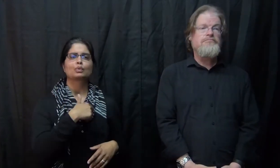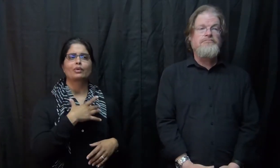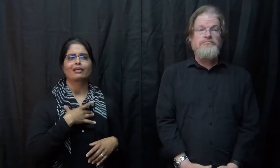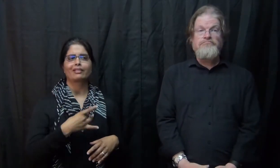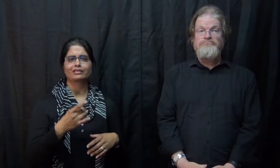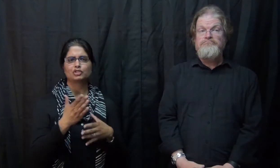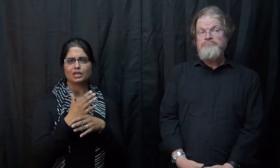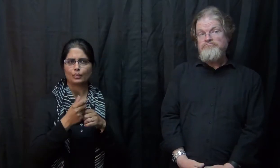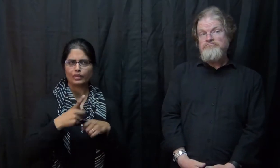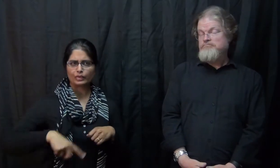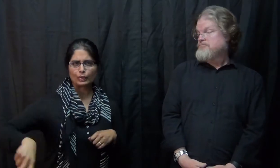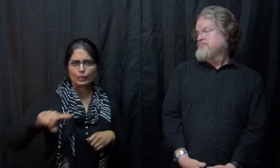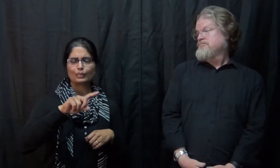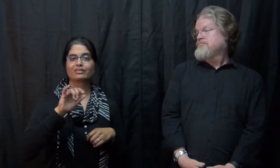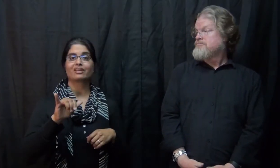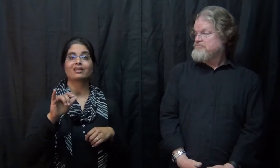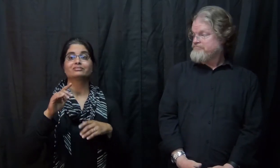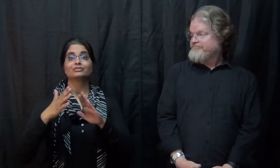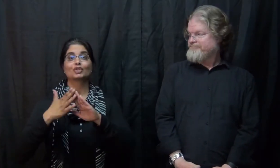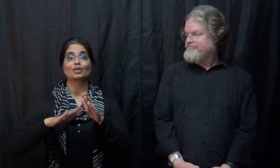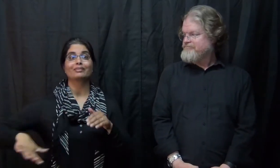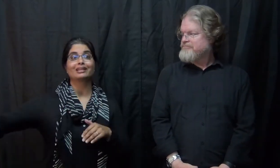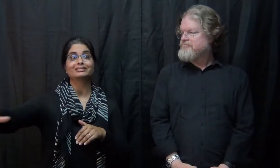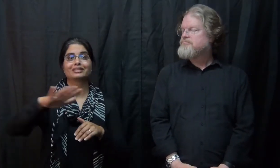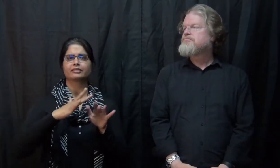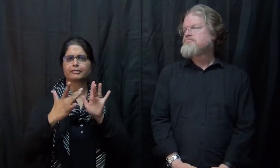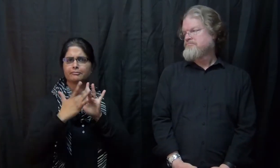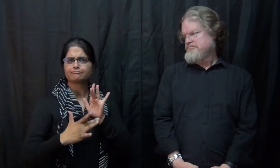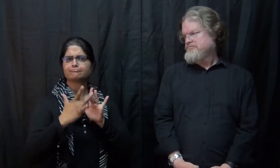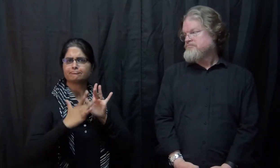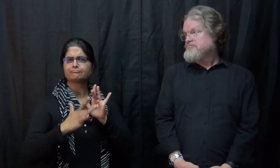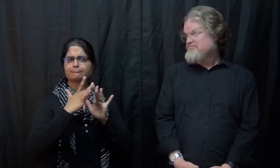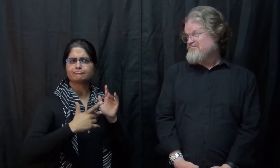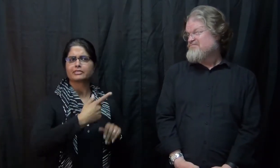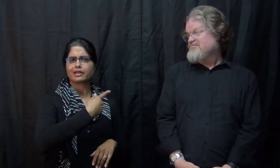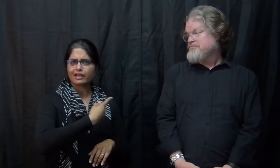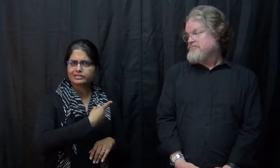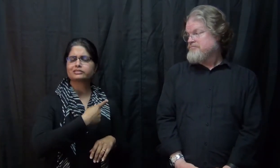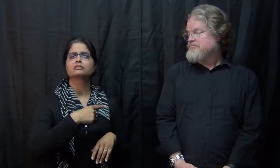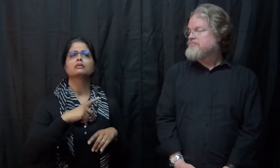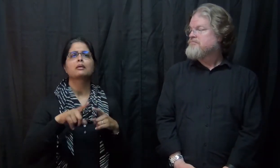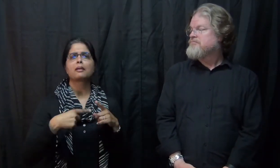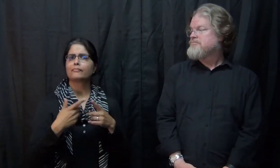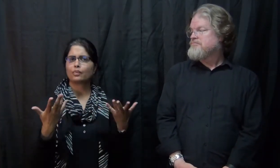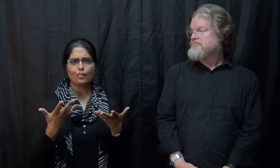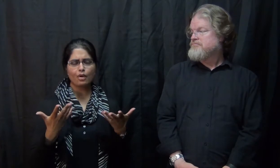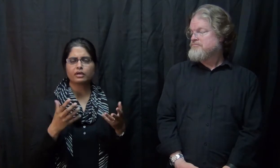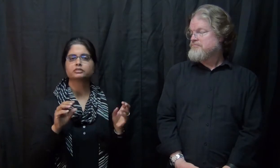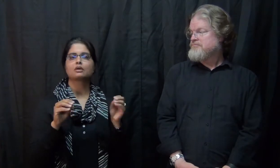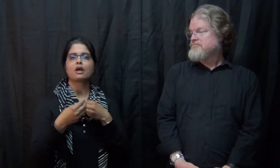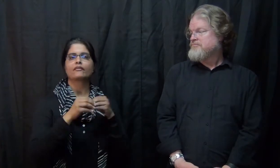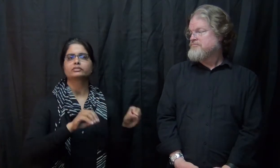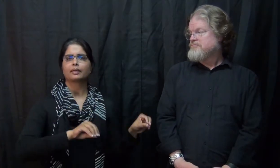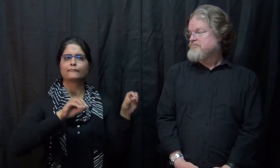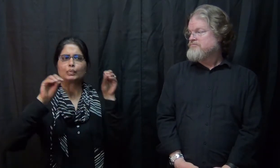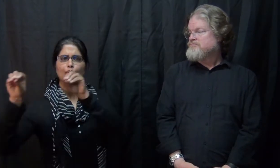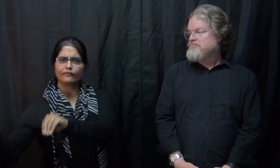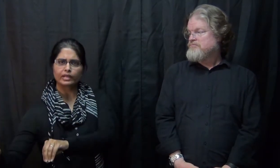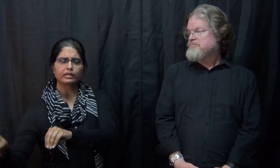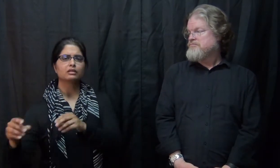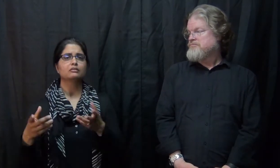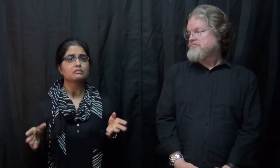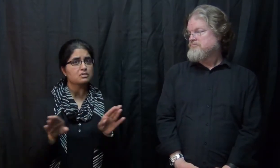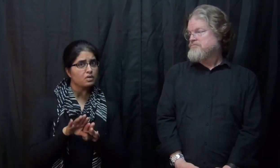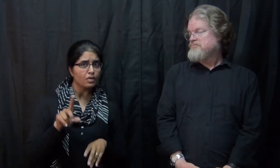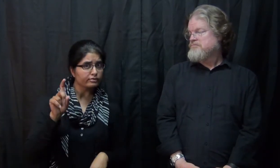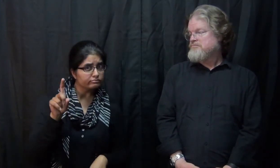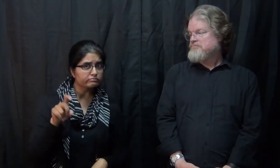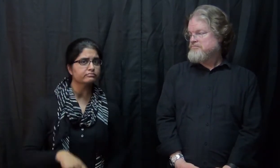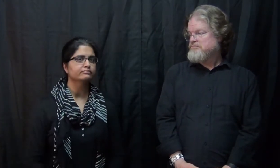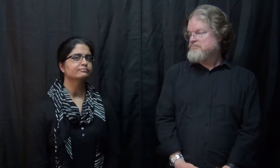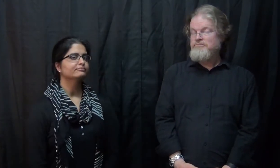We received concerns from the community about our San Jose office as if we are moving or closing down.